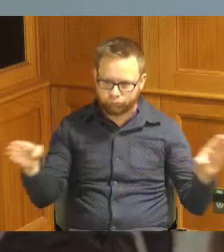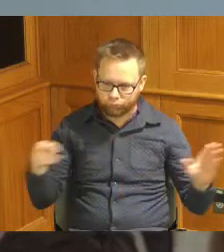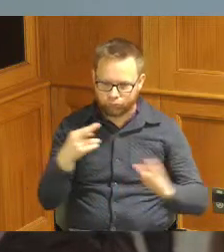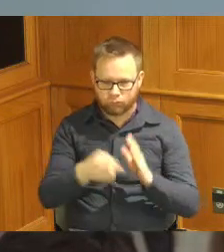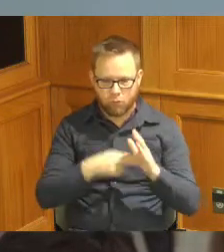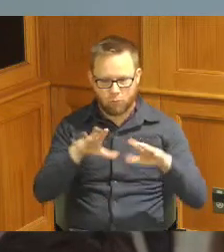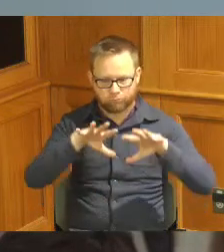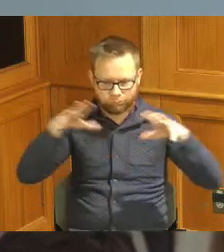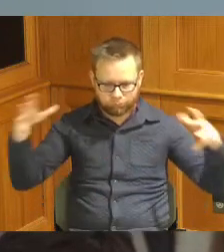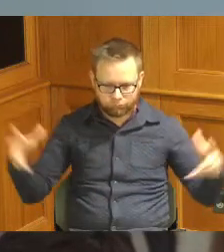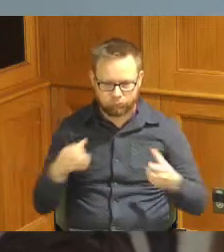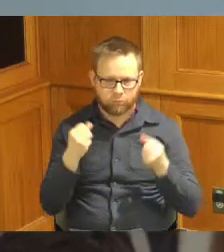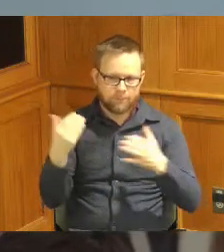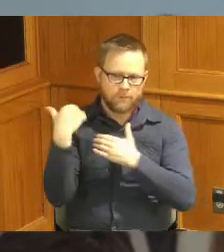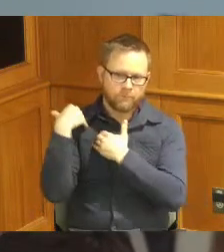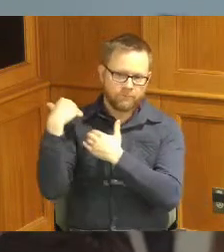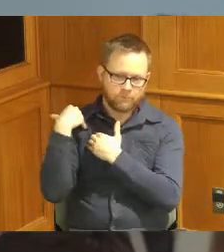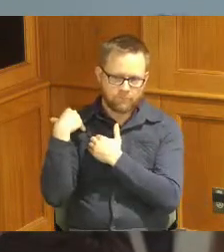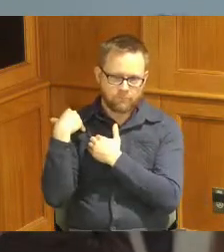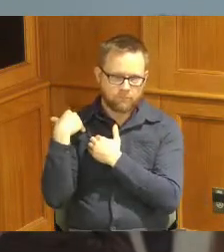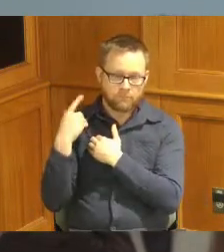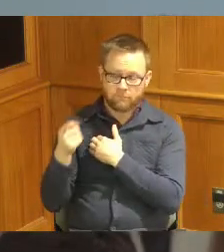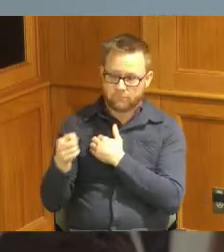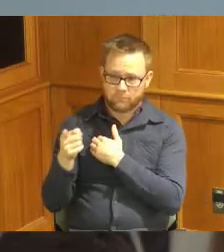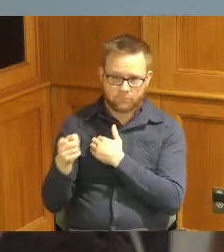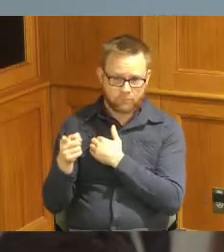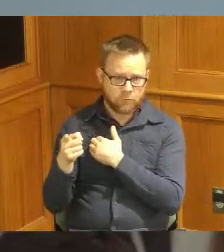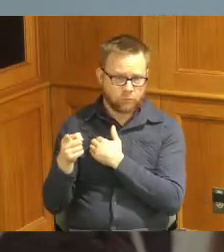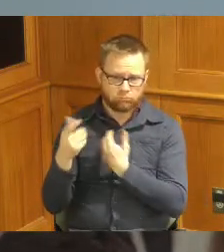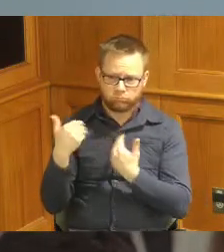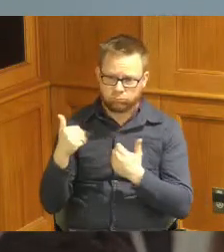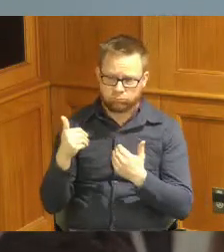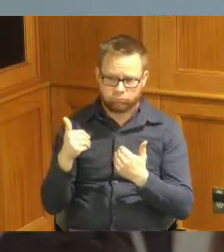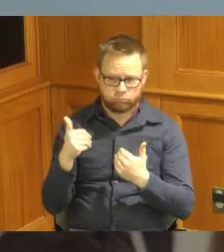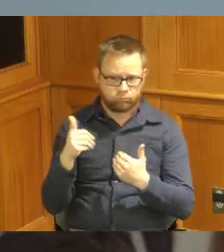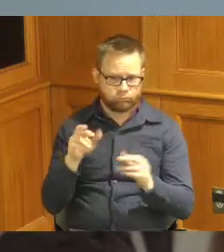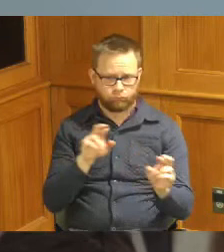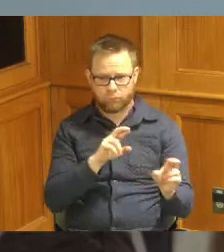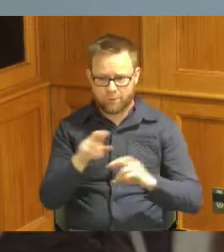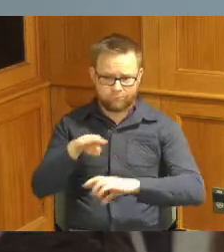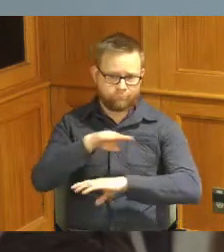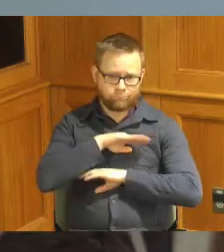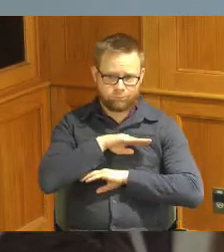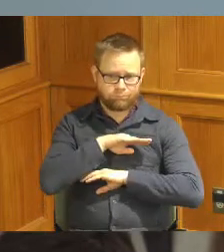of responsibilities but he's certainly up to the task and we really look forward to having him on